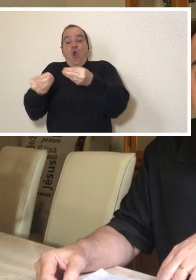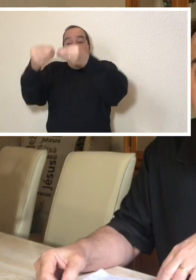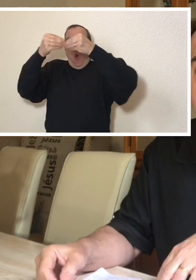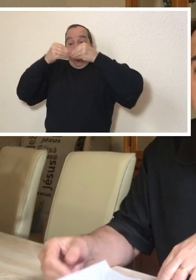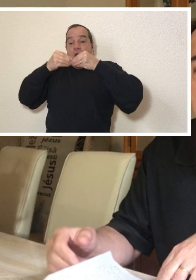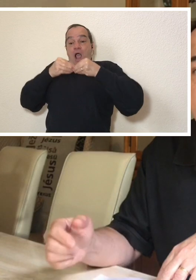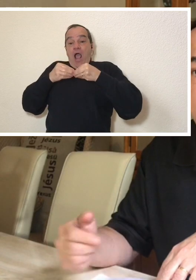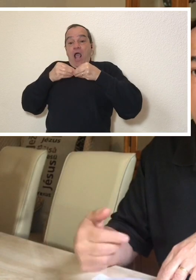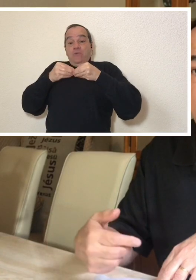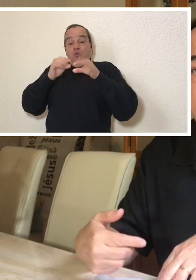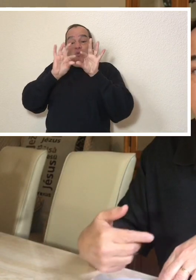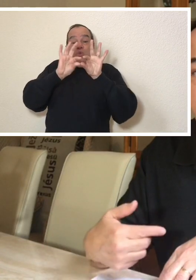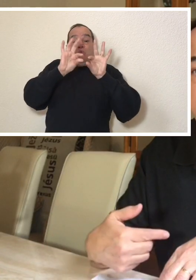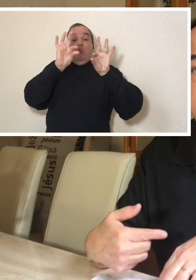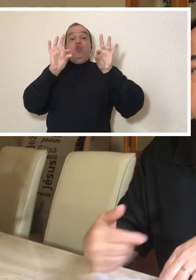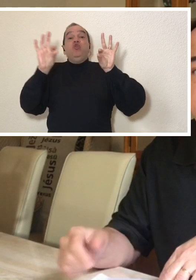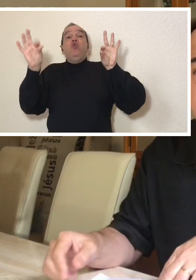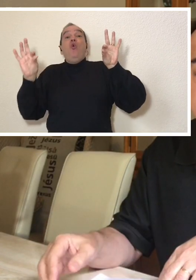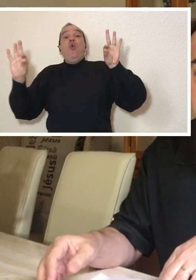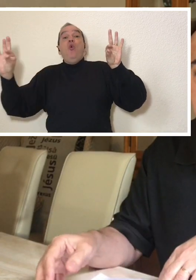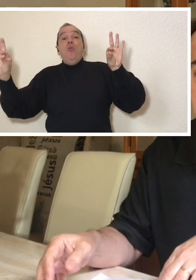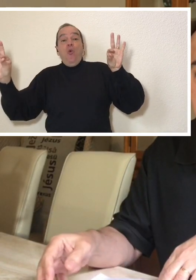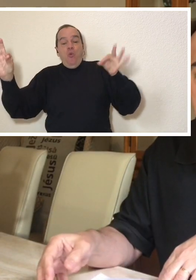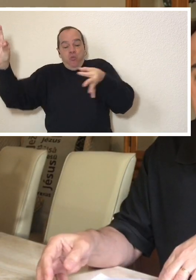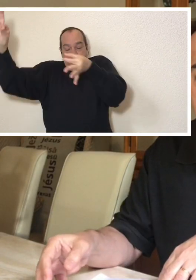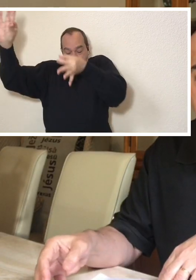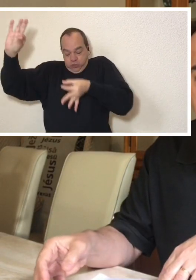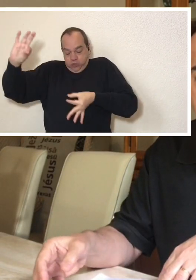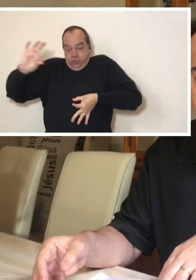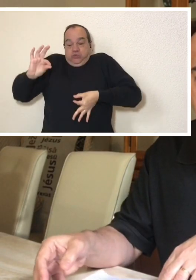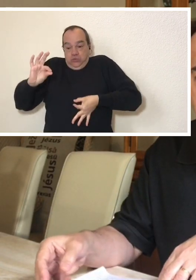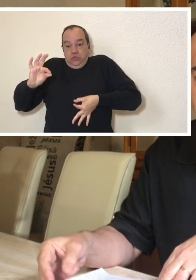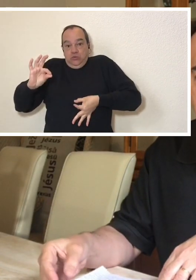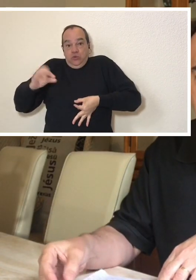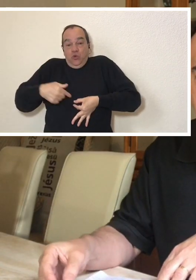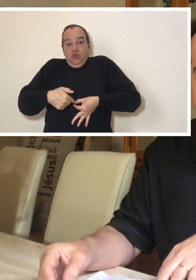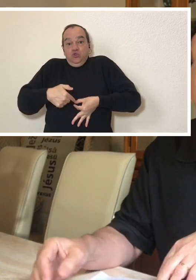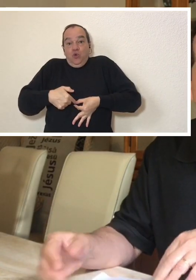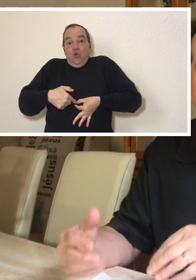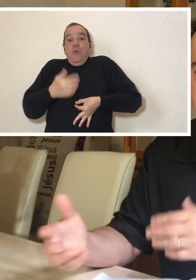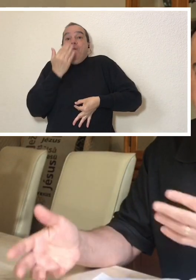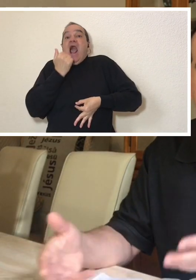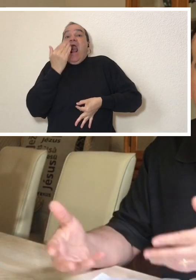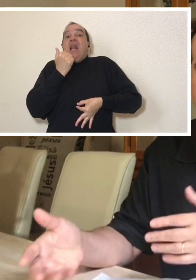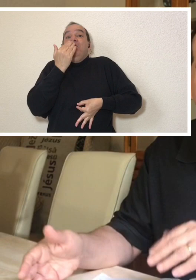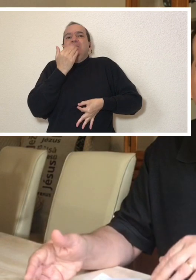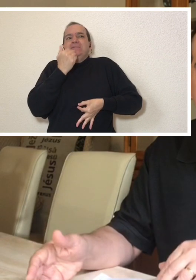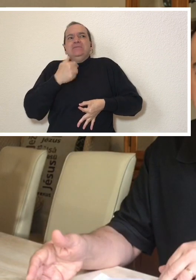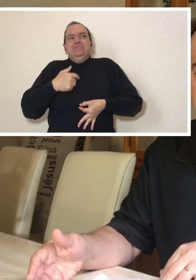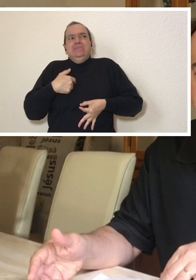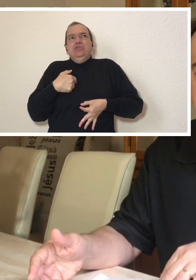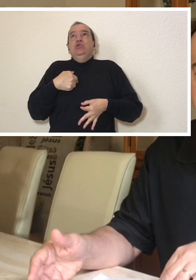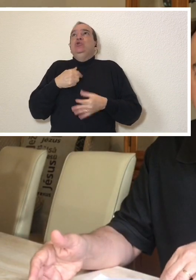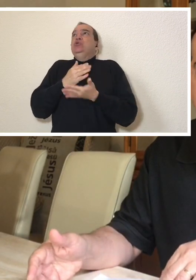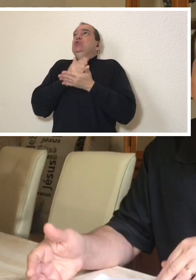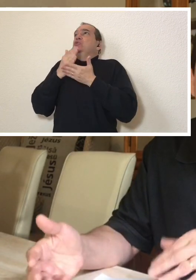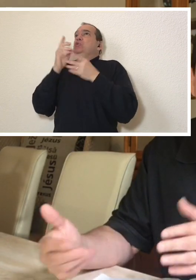to put a feeding tube in my stomach. All this happening at the same time, I started